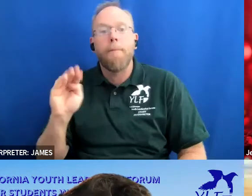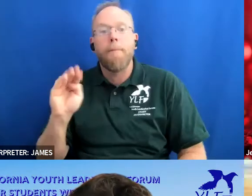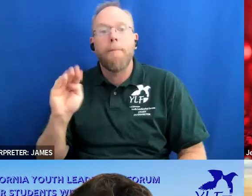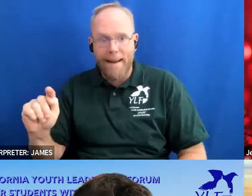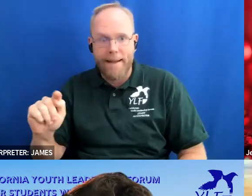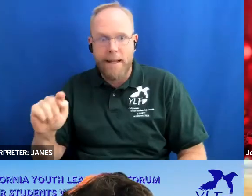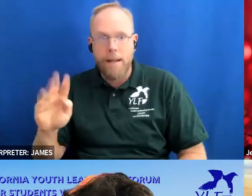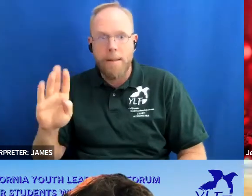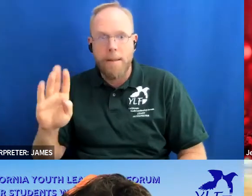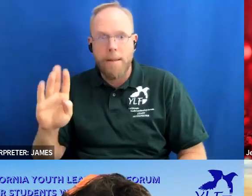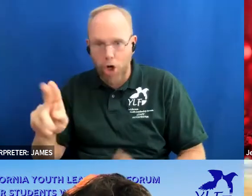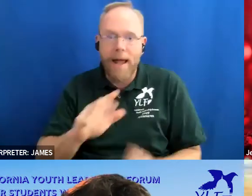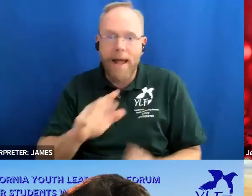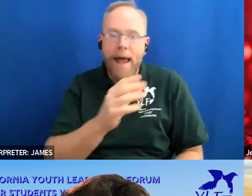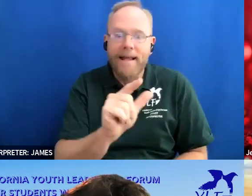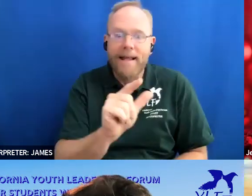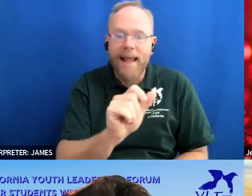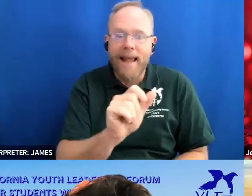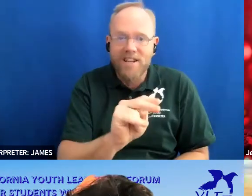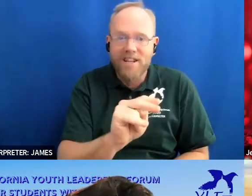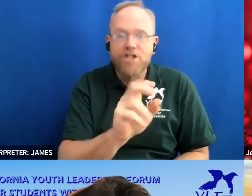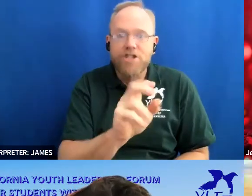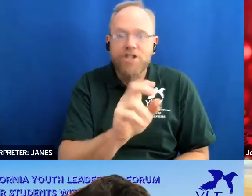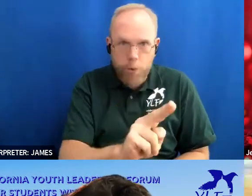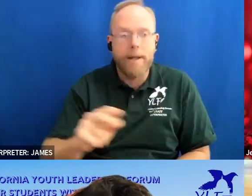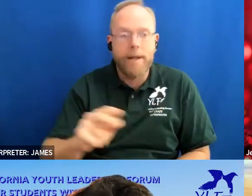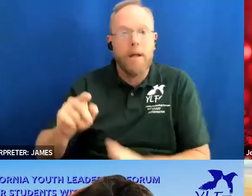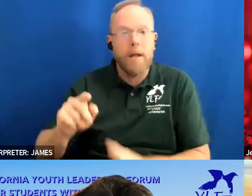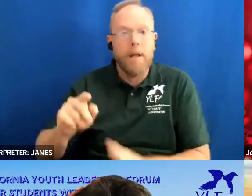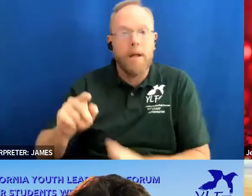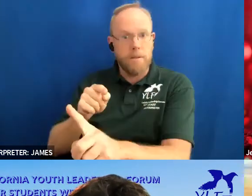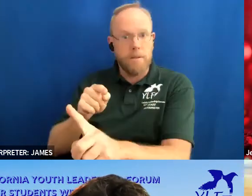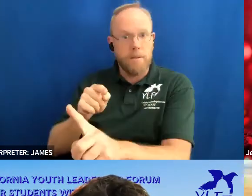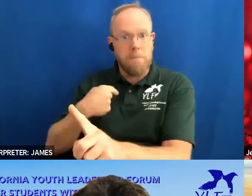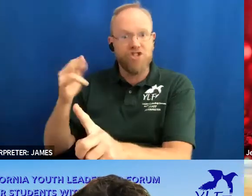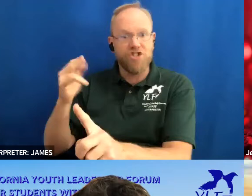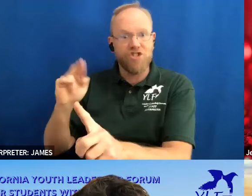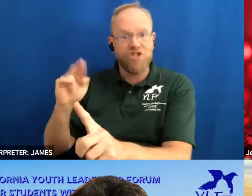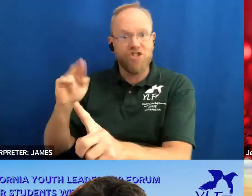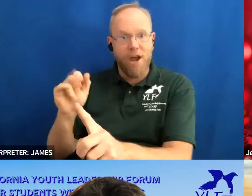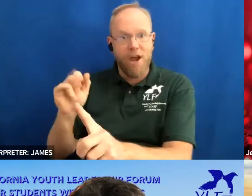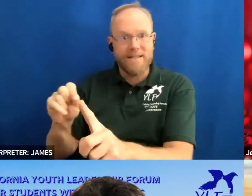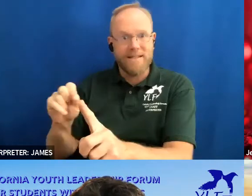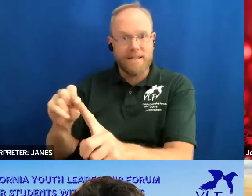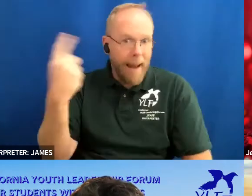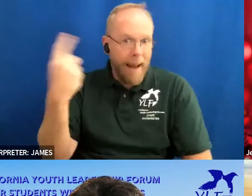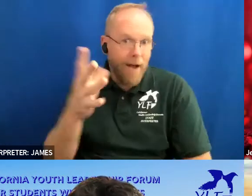as i mentioned i'm jen harris my i'm a black woman with uh hair down twisted